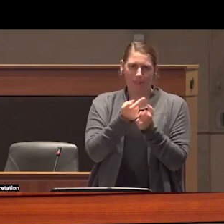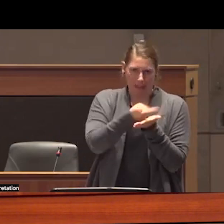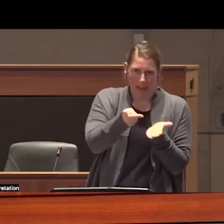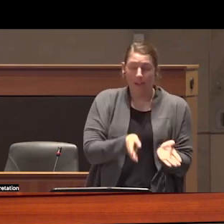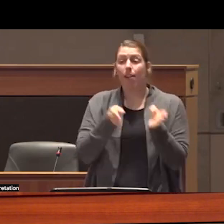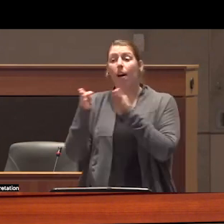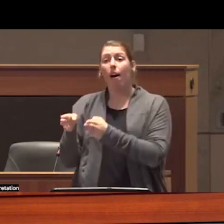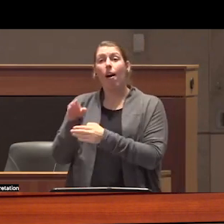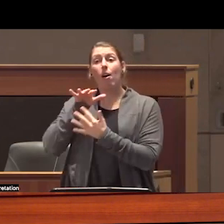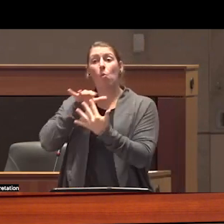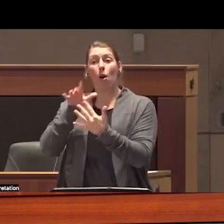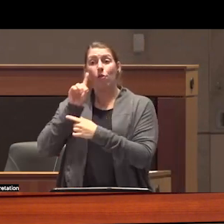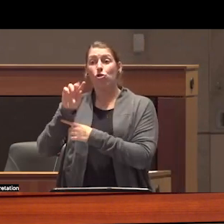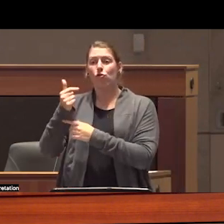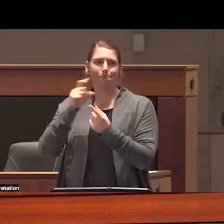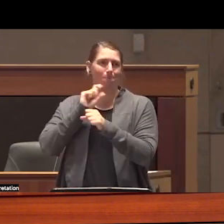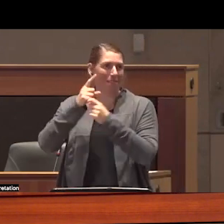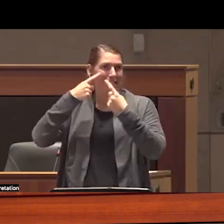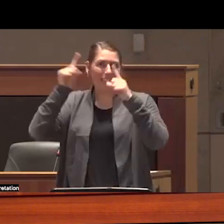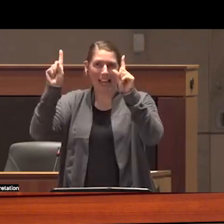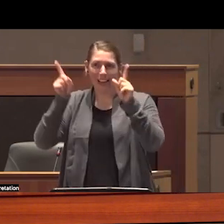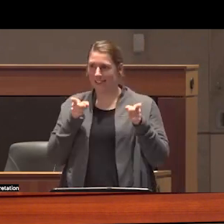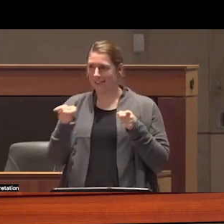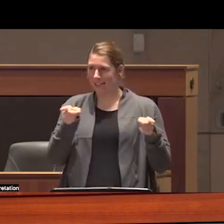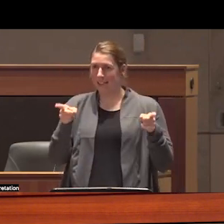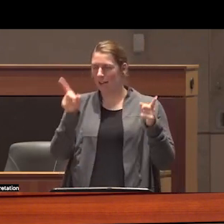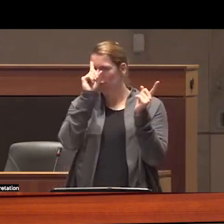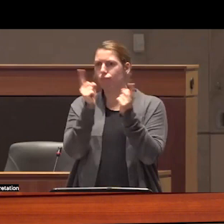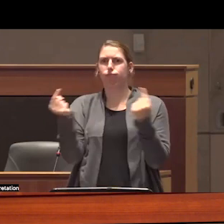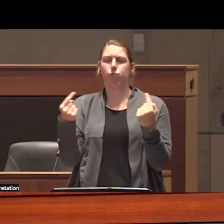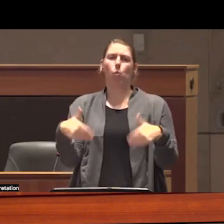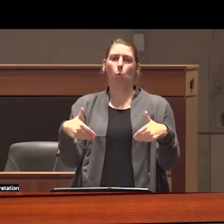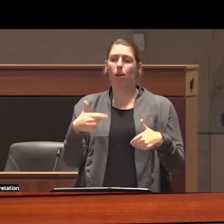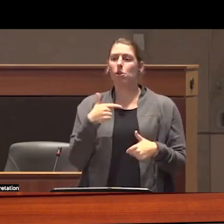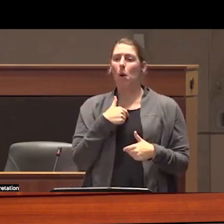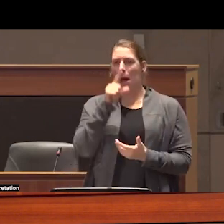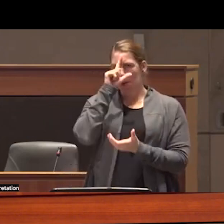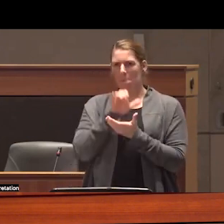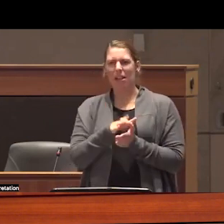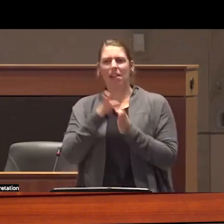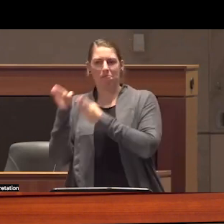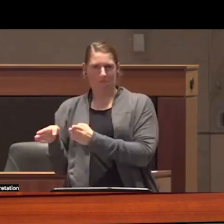Drugs has been an unparalleled success perhaps controversially I adopt the second position I